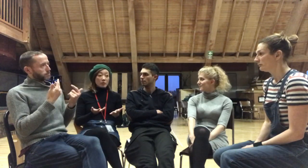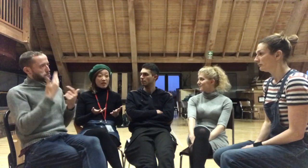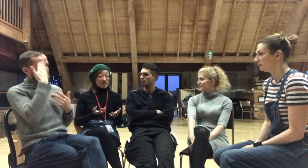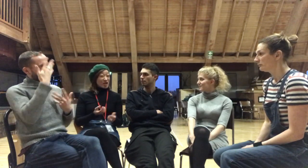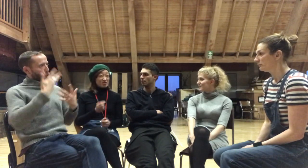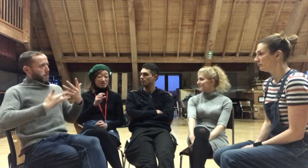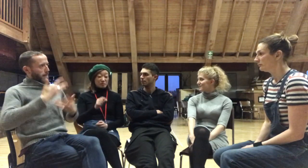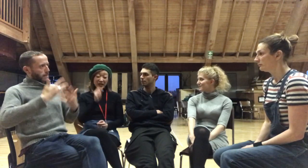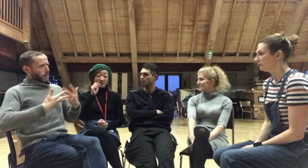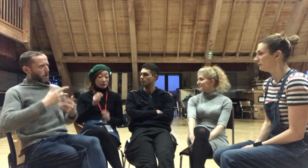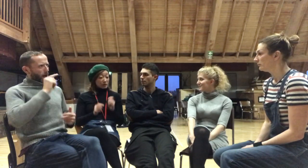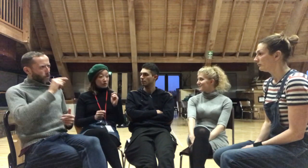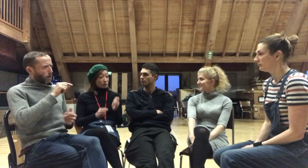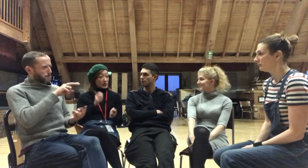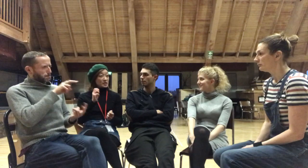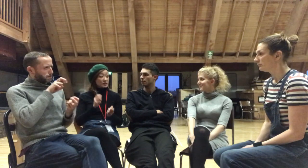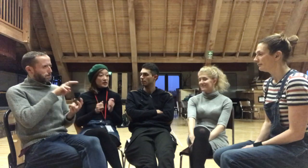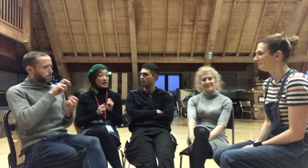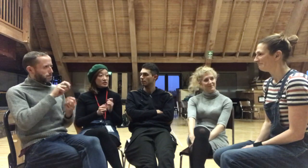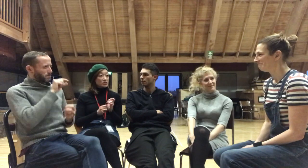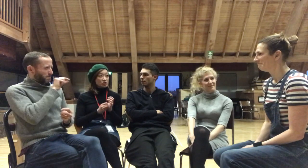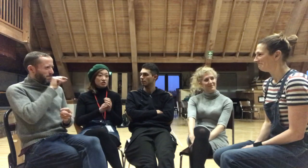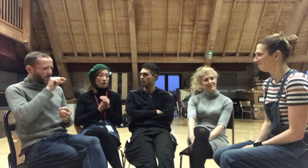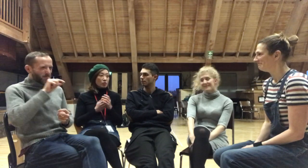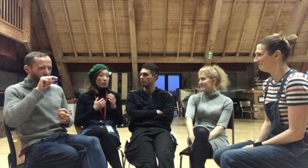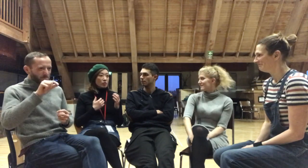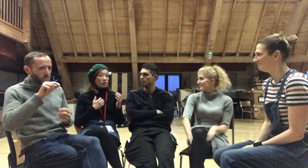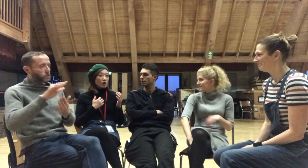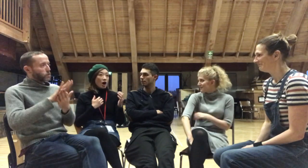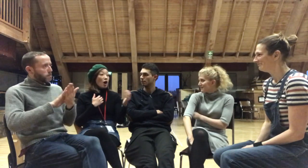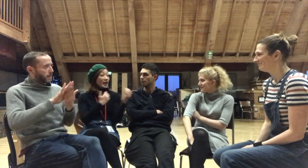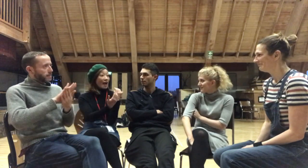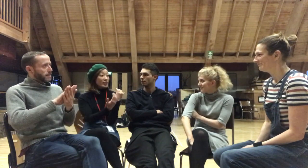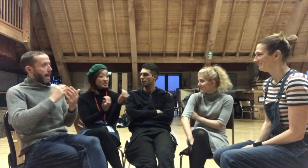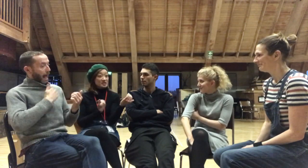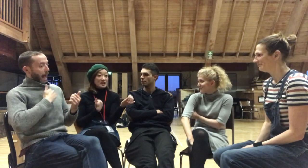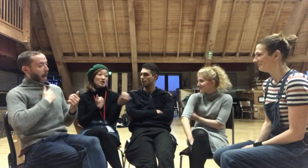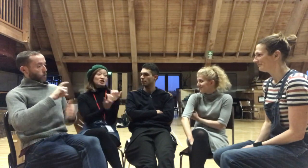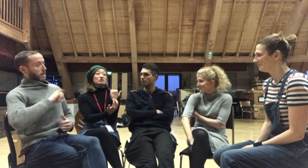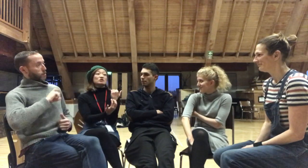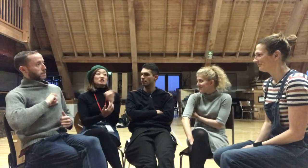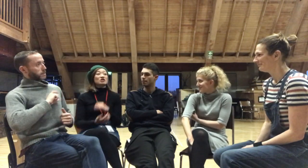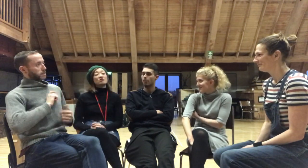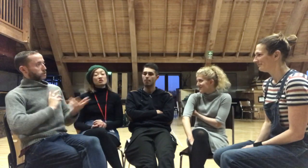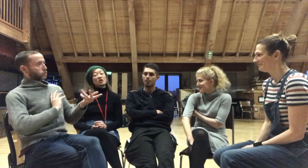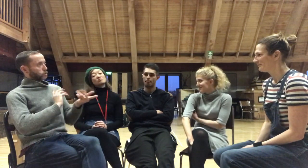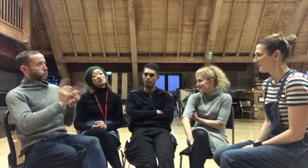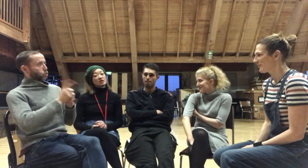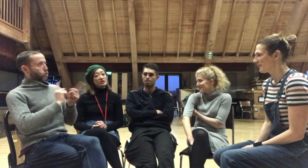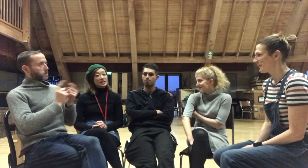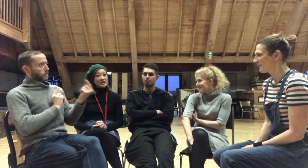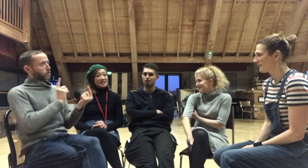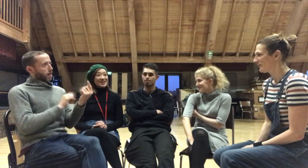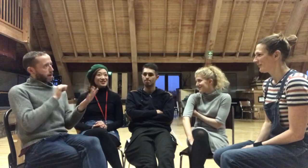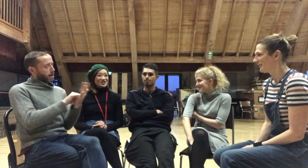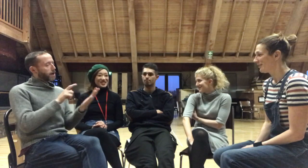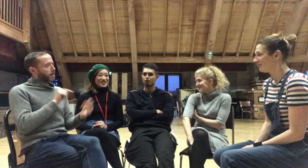but I've learnt and picked up bits of things just so our characters can actually talk to each other as well!